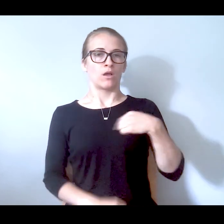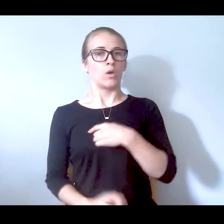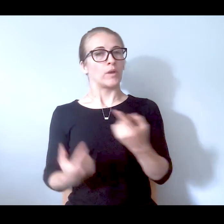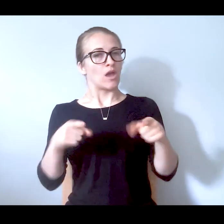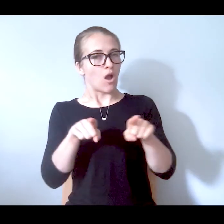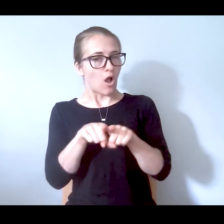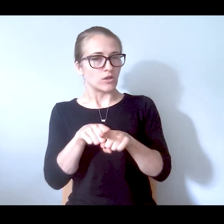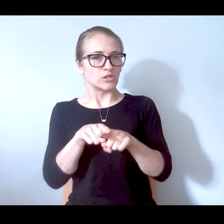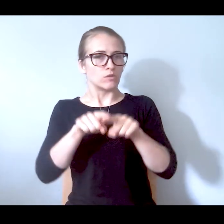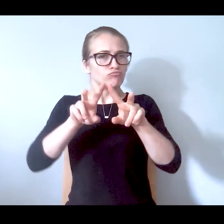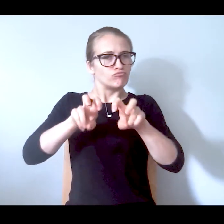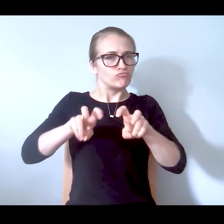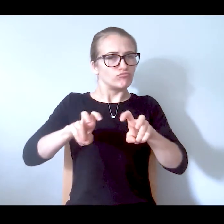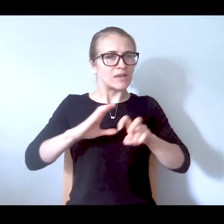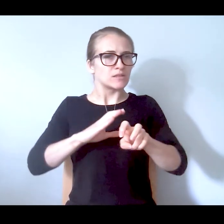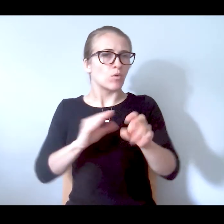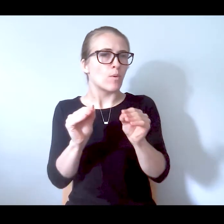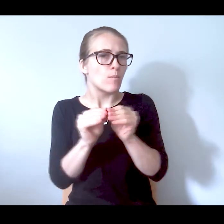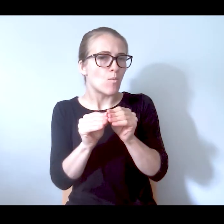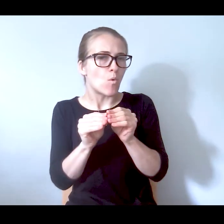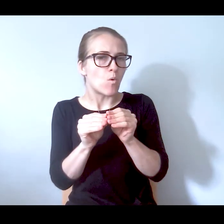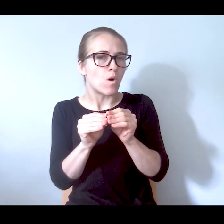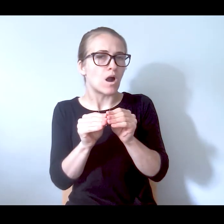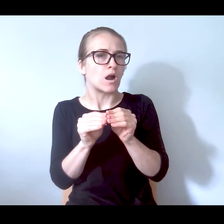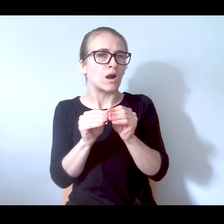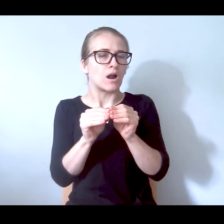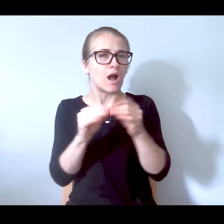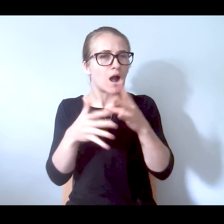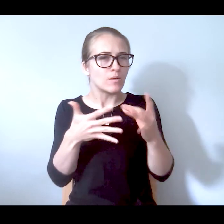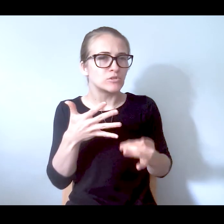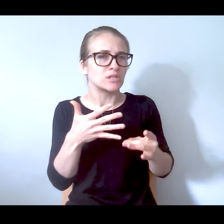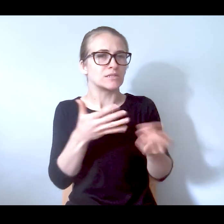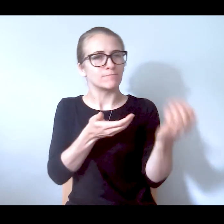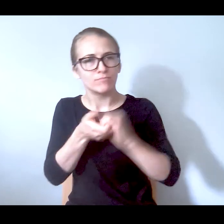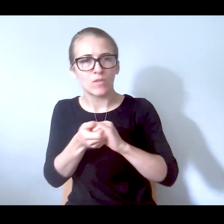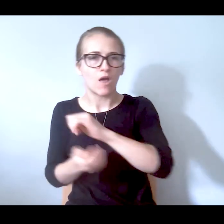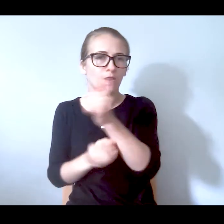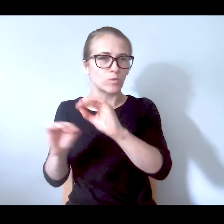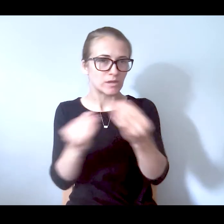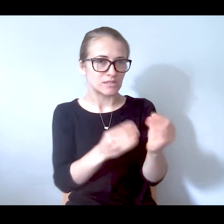We also are delving into how to be more in coalition